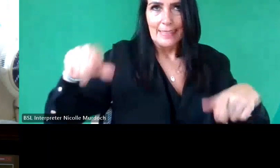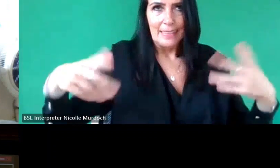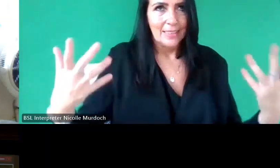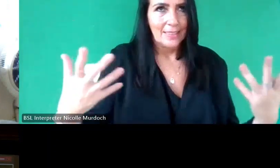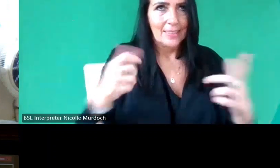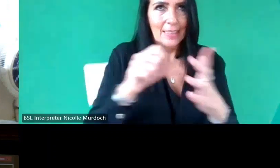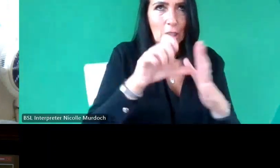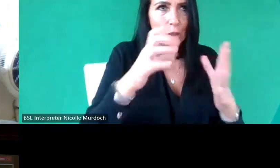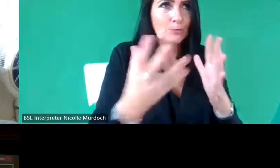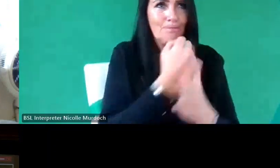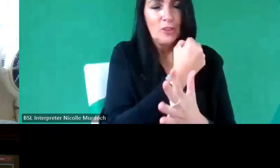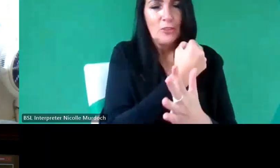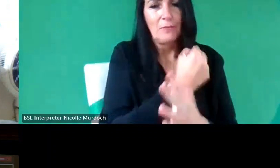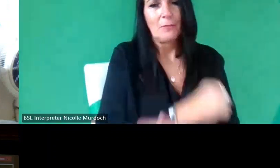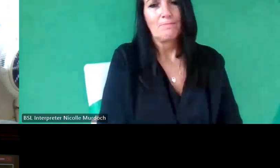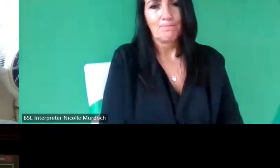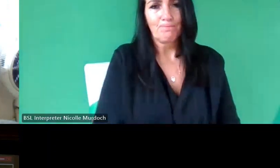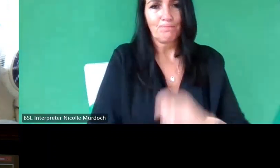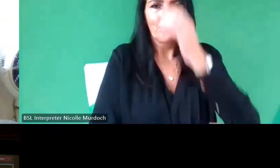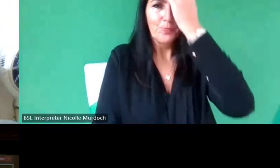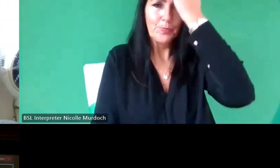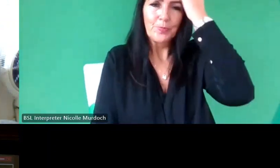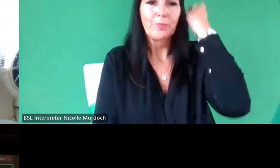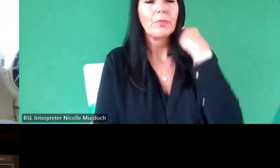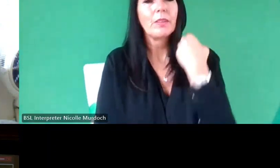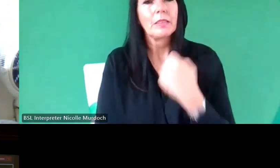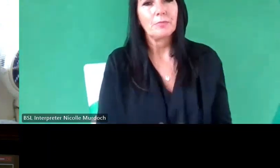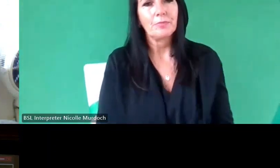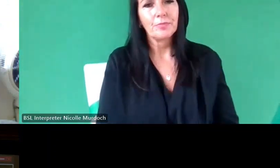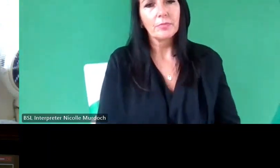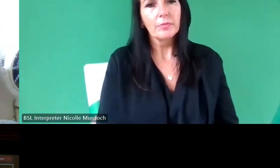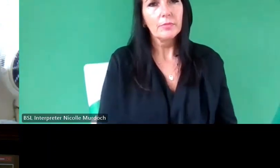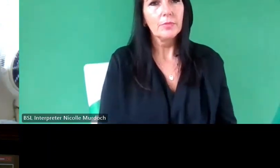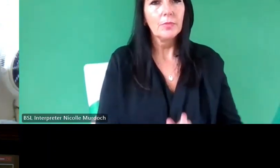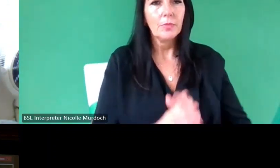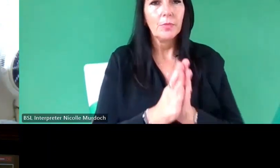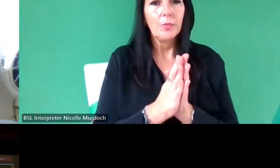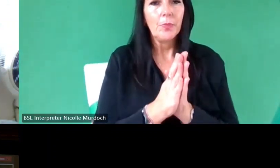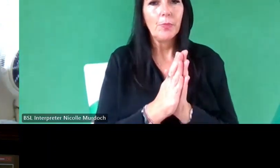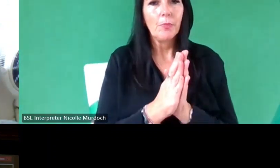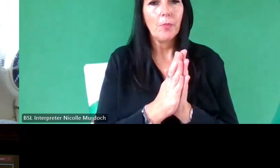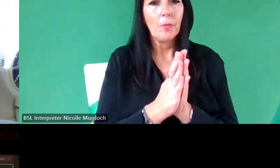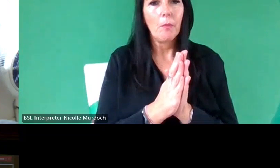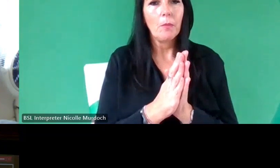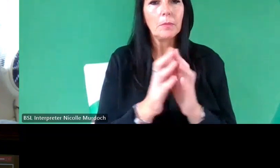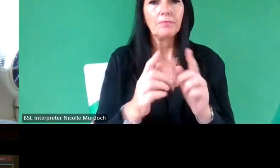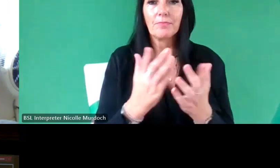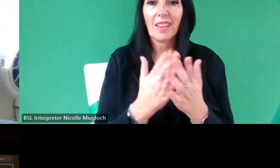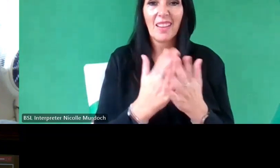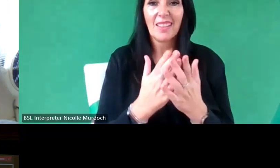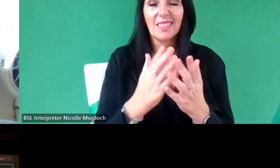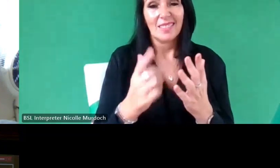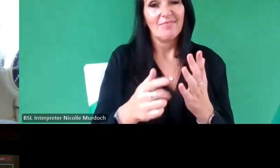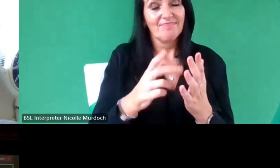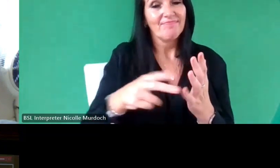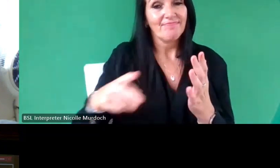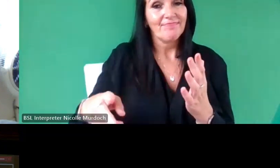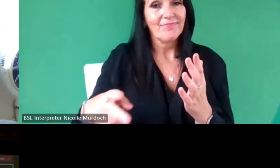problem and really want kind of come and touch that more yeah I I mean I would I totally agree